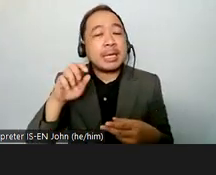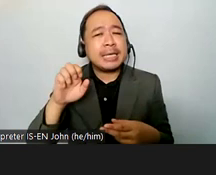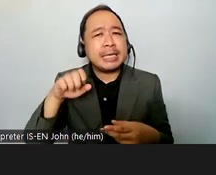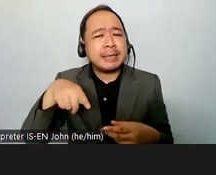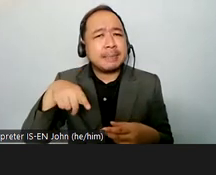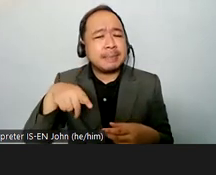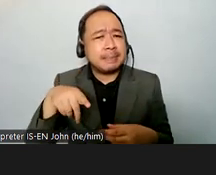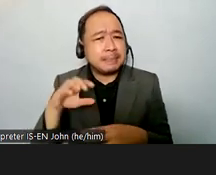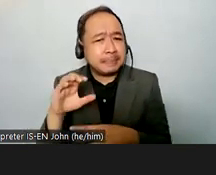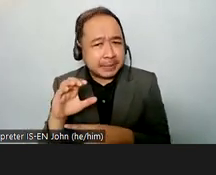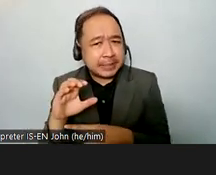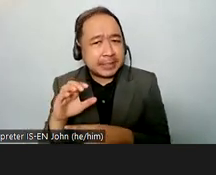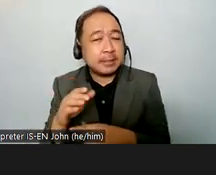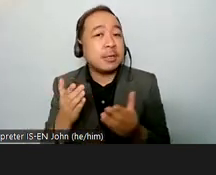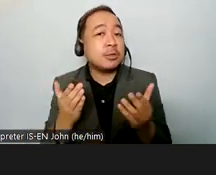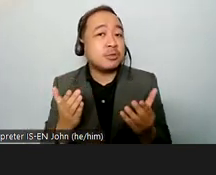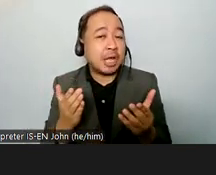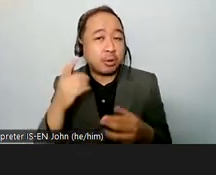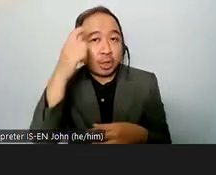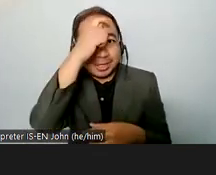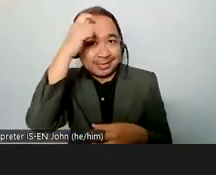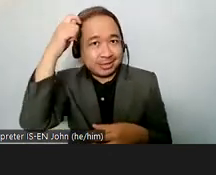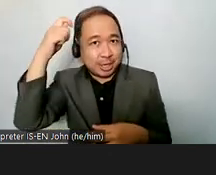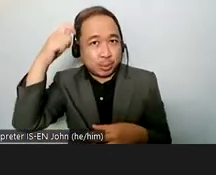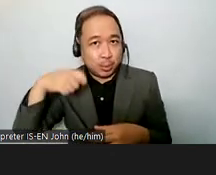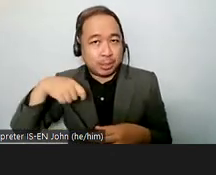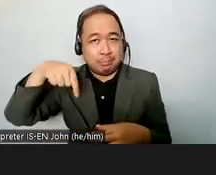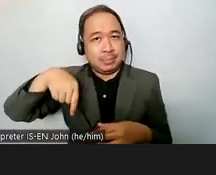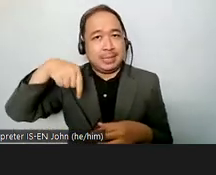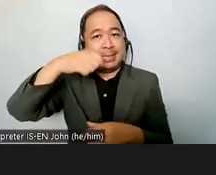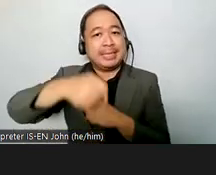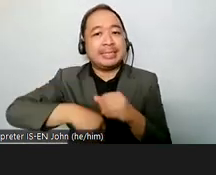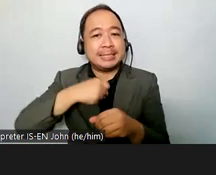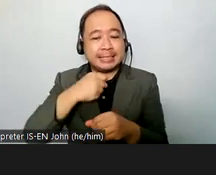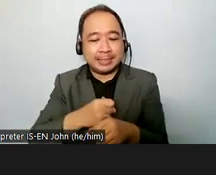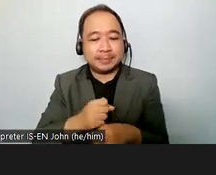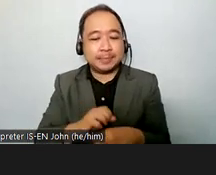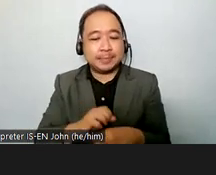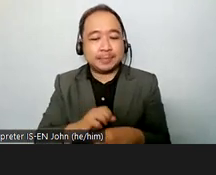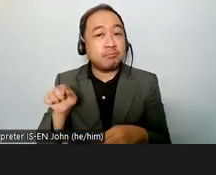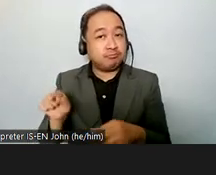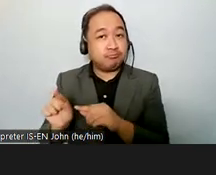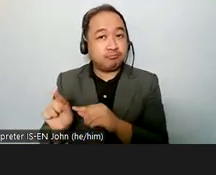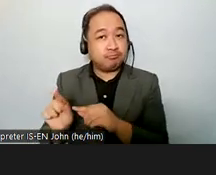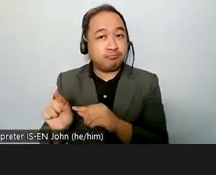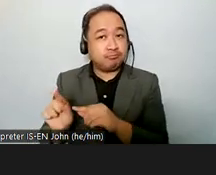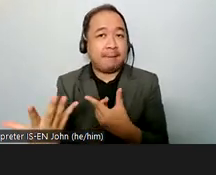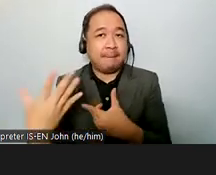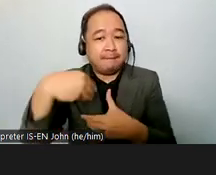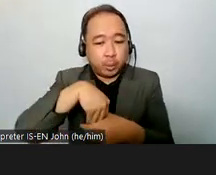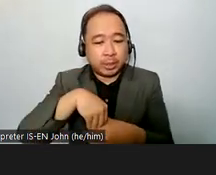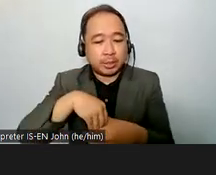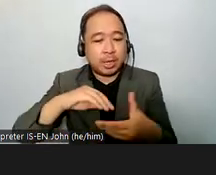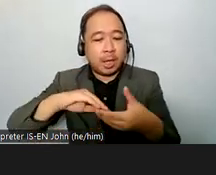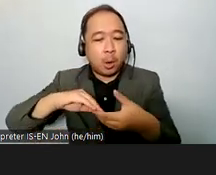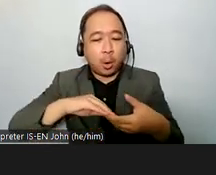this year she had participated in louis de frida won the feminist organization since 2000 2019